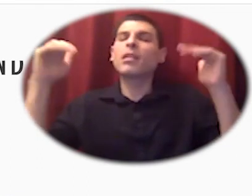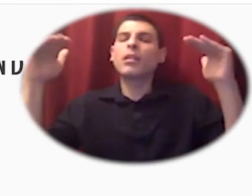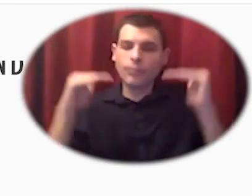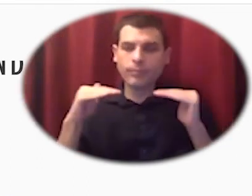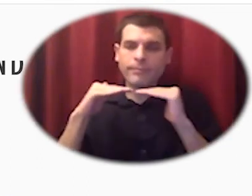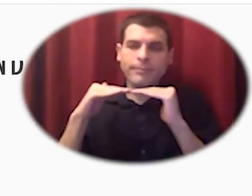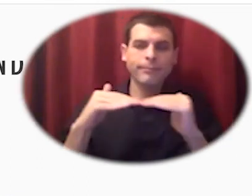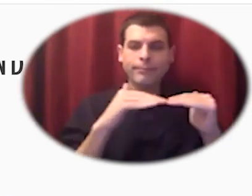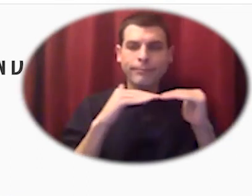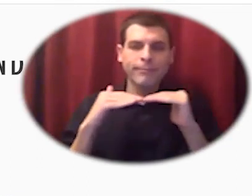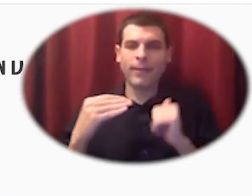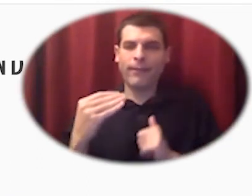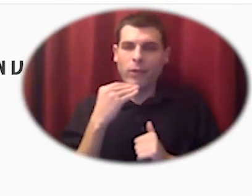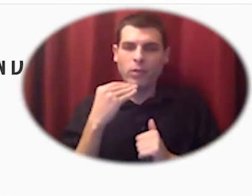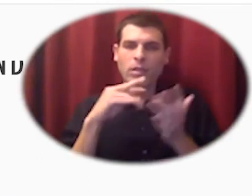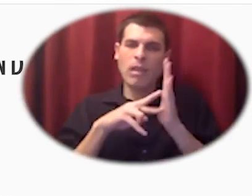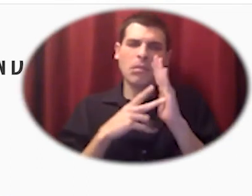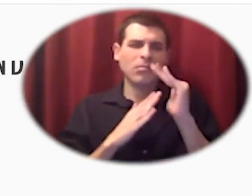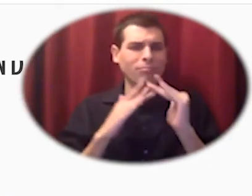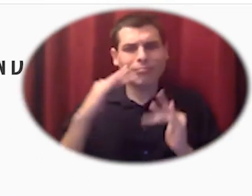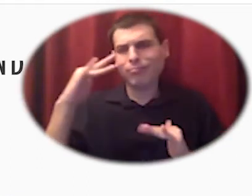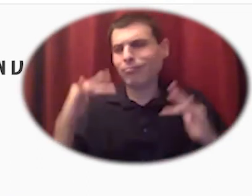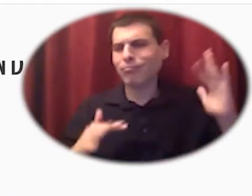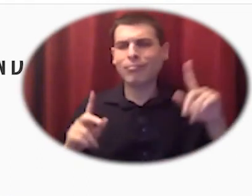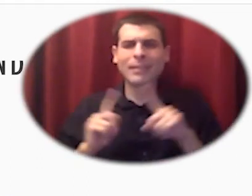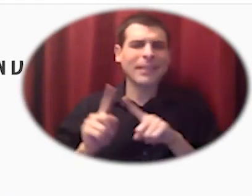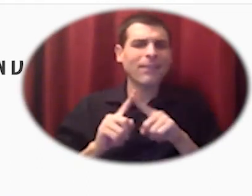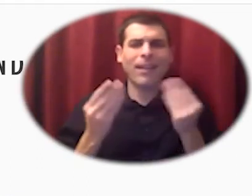meaning a mosaic of public and private lands serving as a base to produce